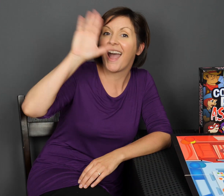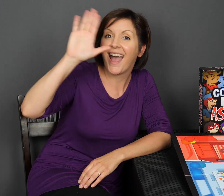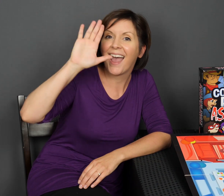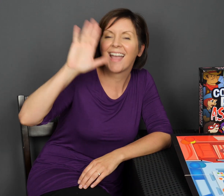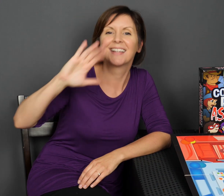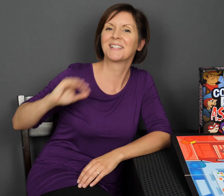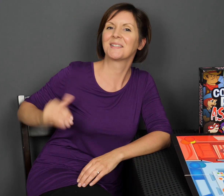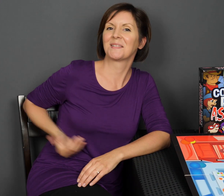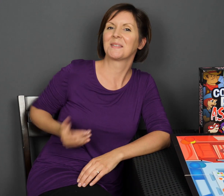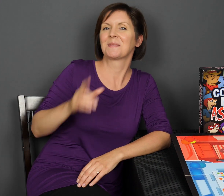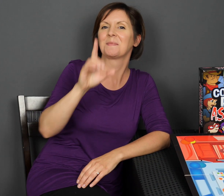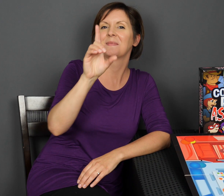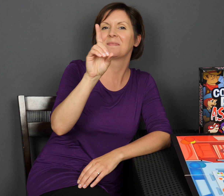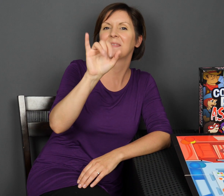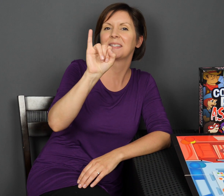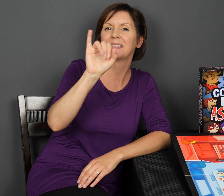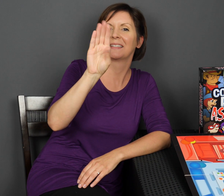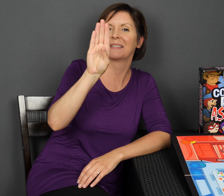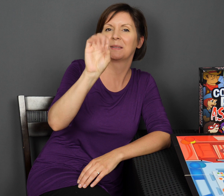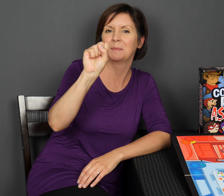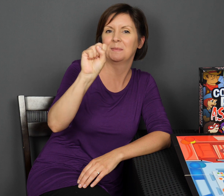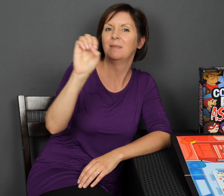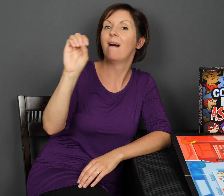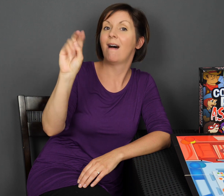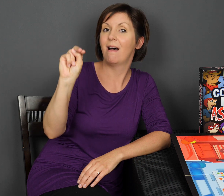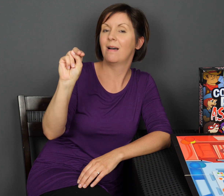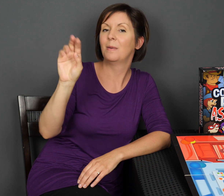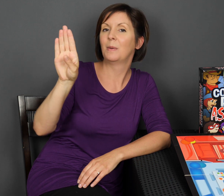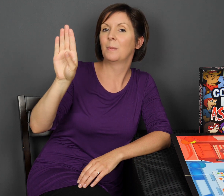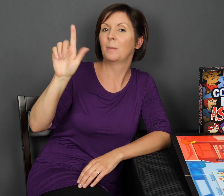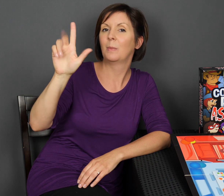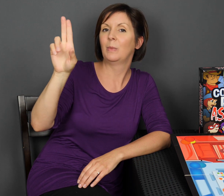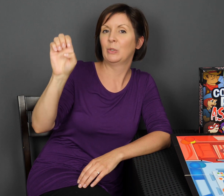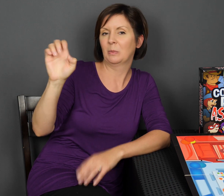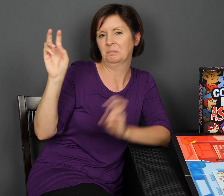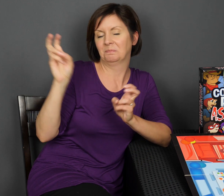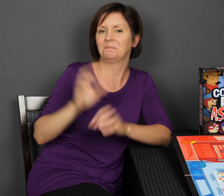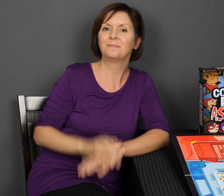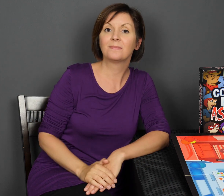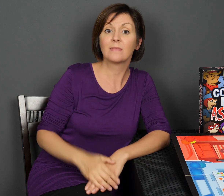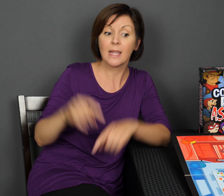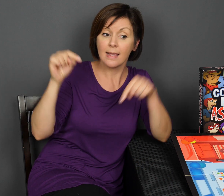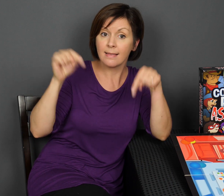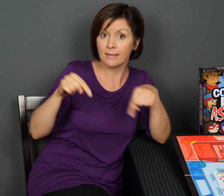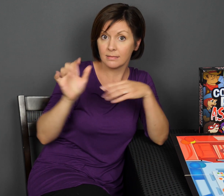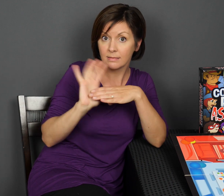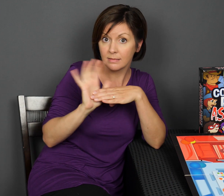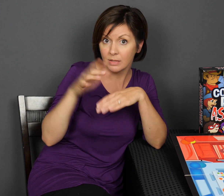Hello, welcome to Dibs On Blue!